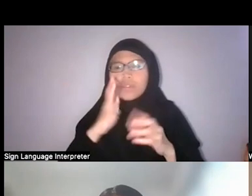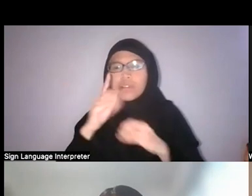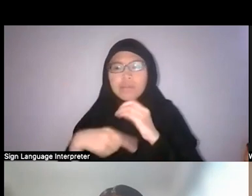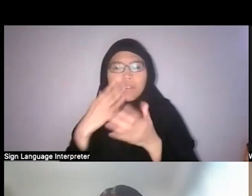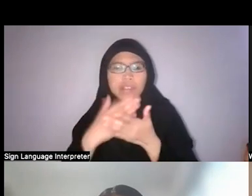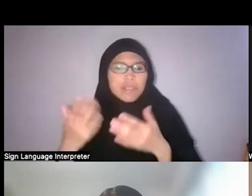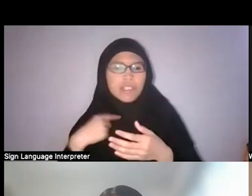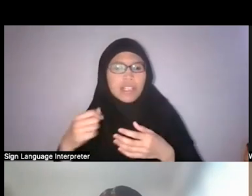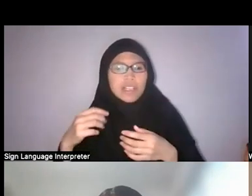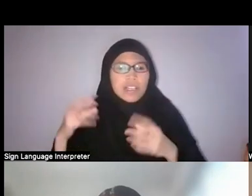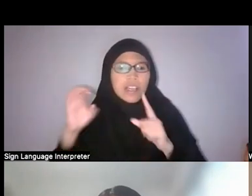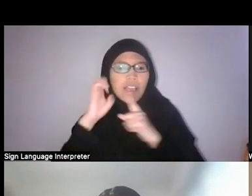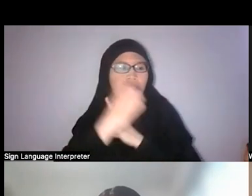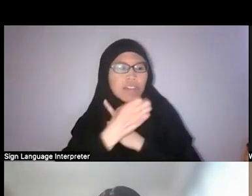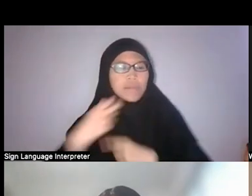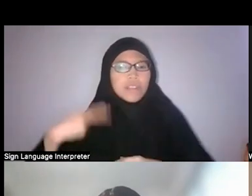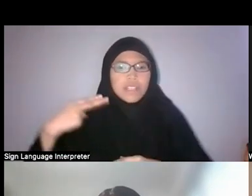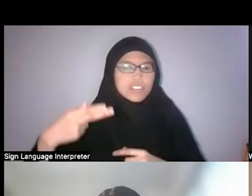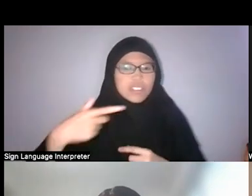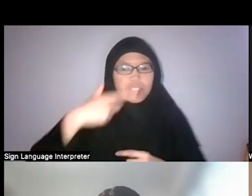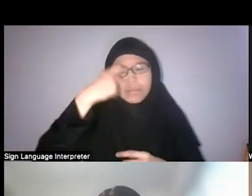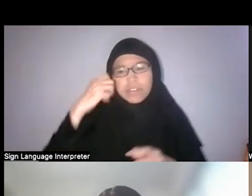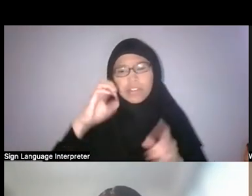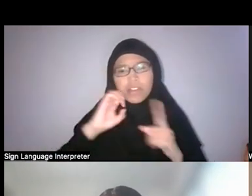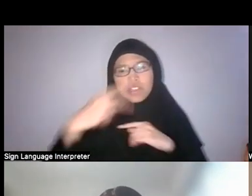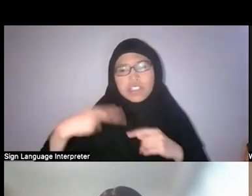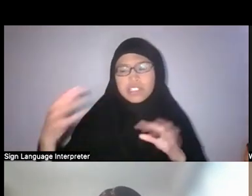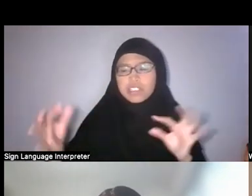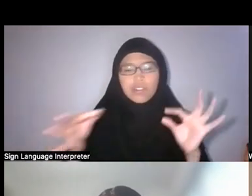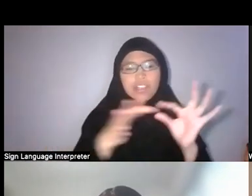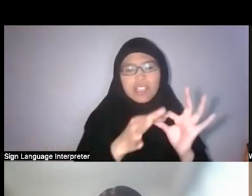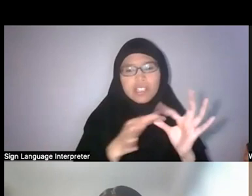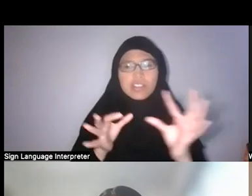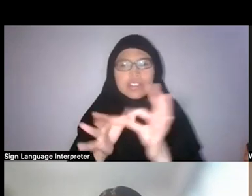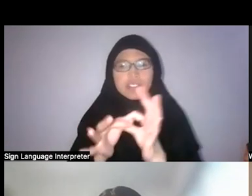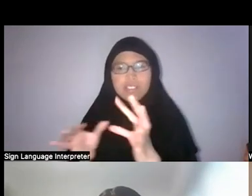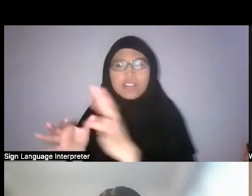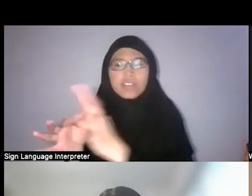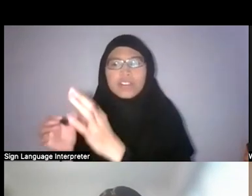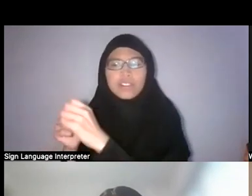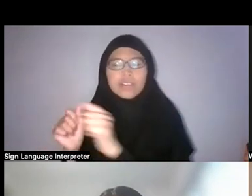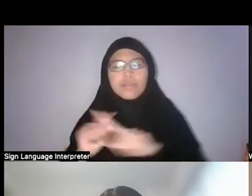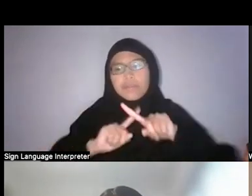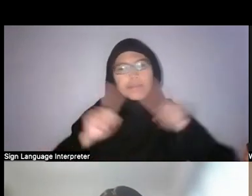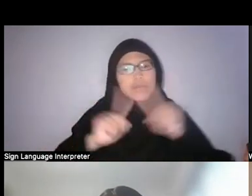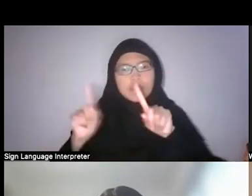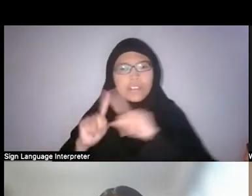Environmental history is connected to so many different things, or it encompasses quite different things.